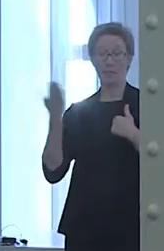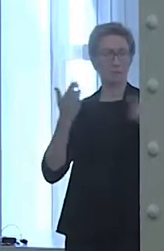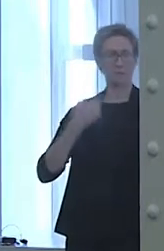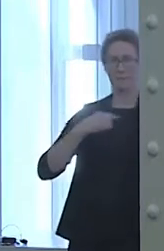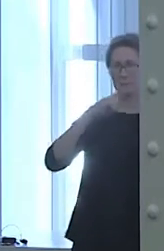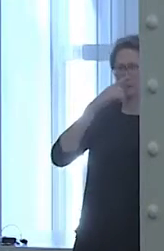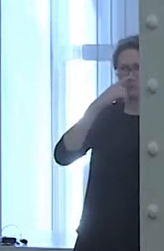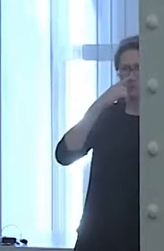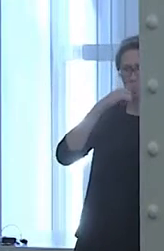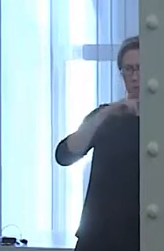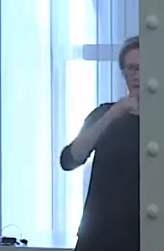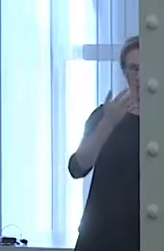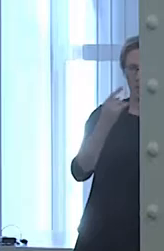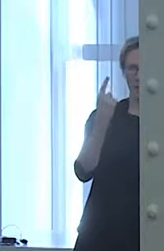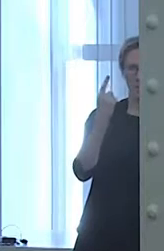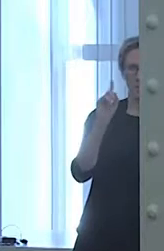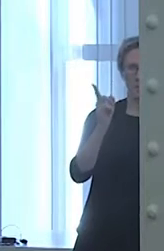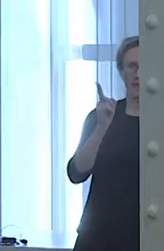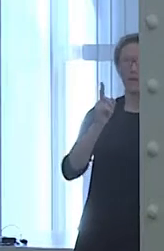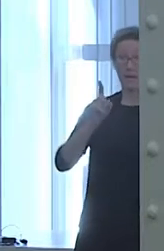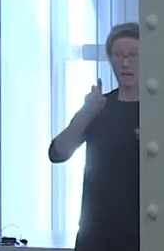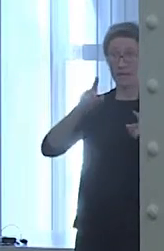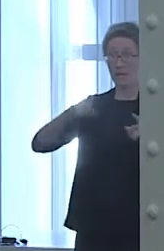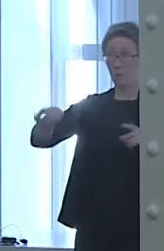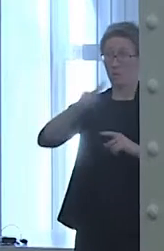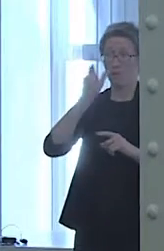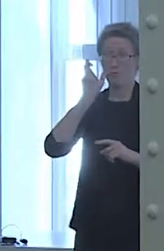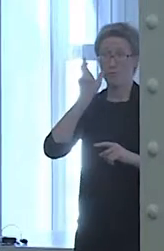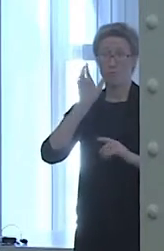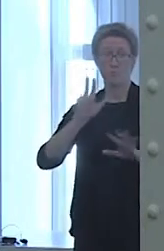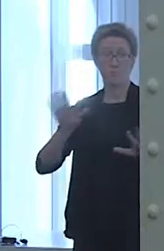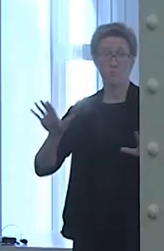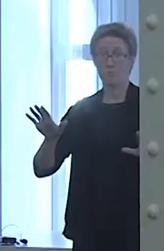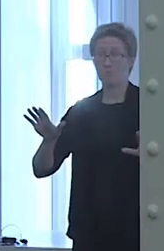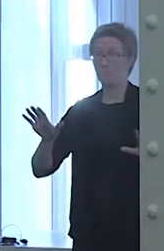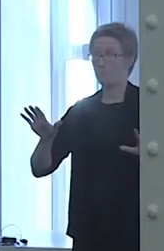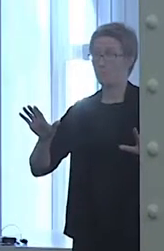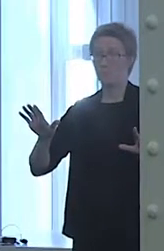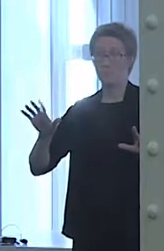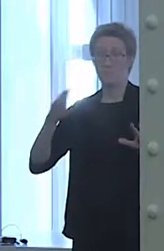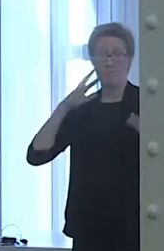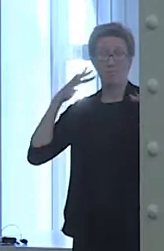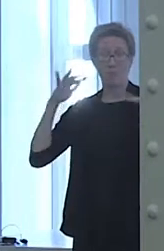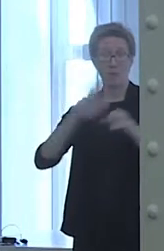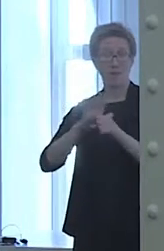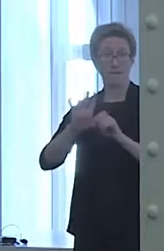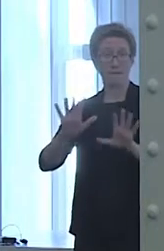[Host] Is that audible, people? Is Jessica audible? Okay, go ahead.